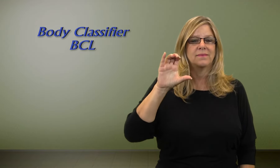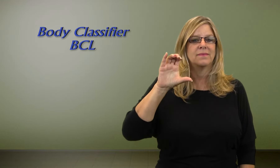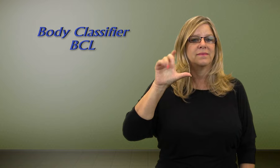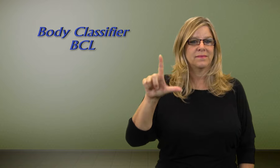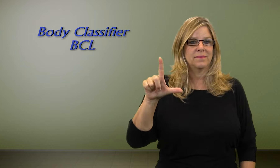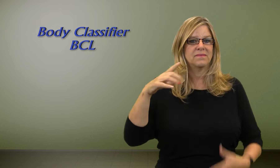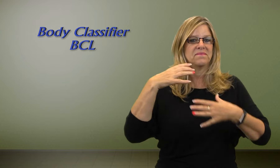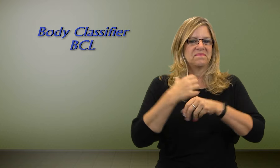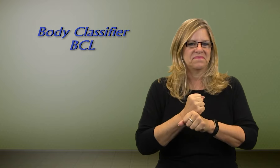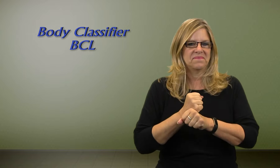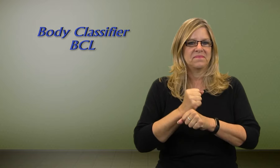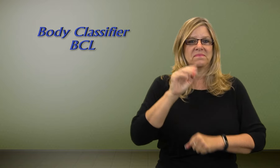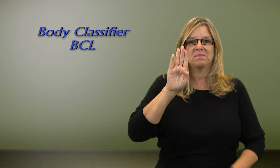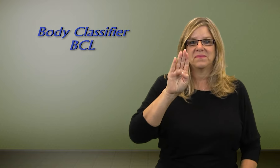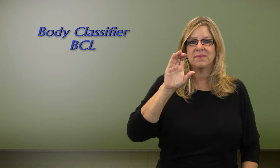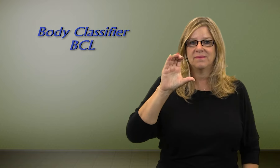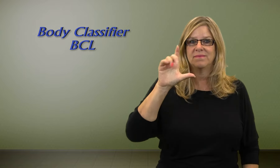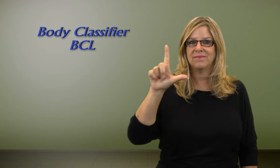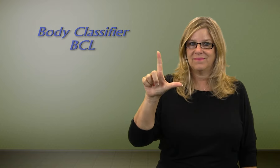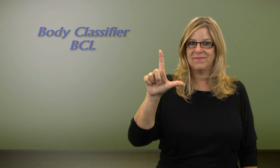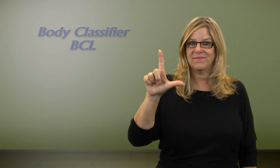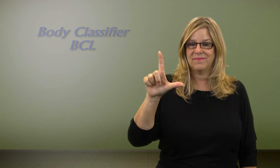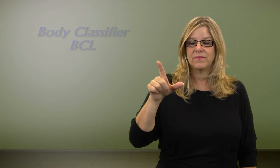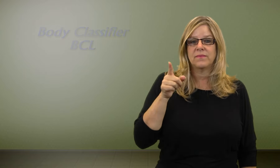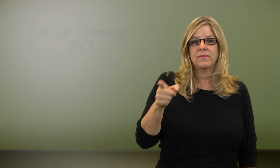Body Classifier and that is sign "BCL".